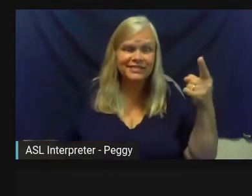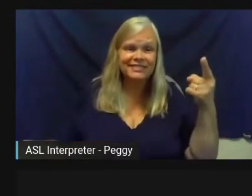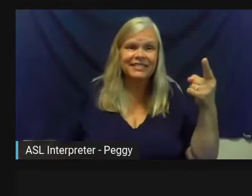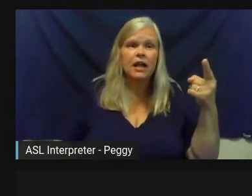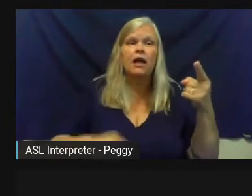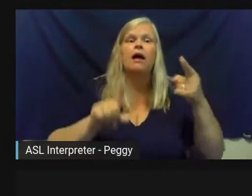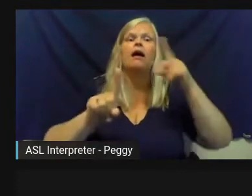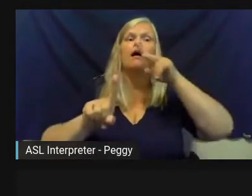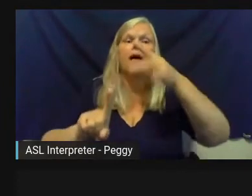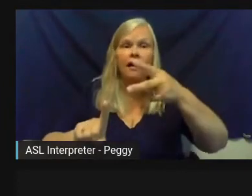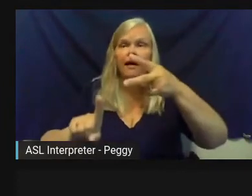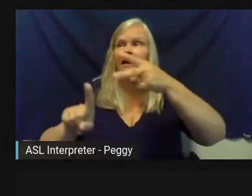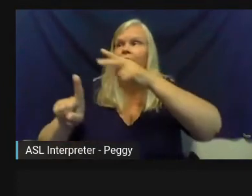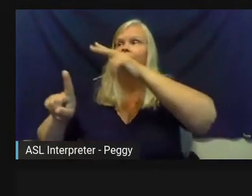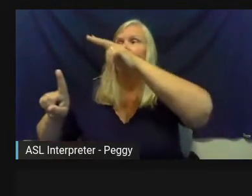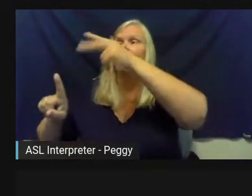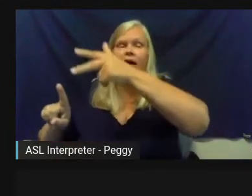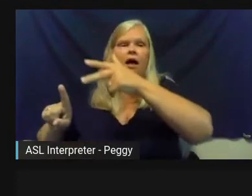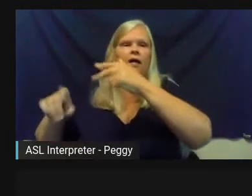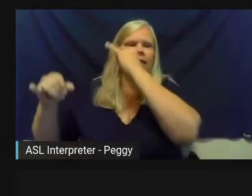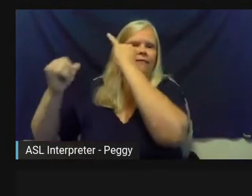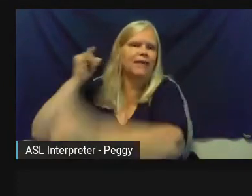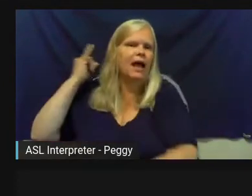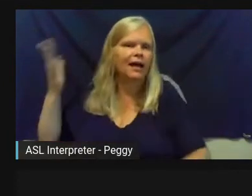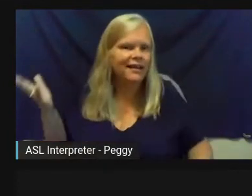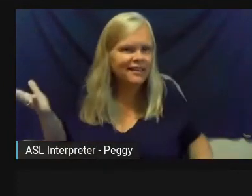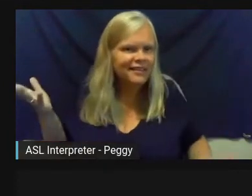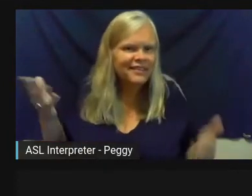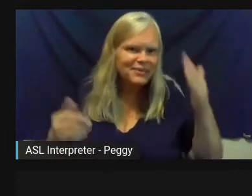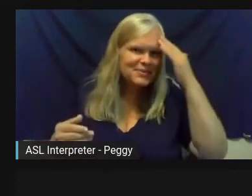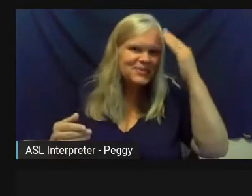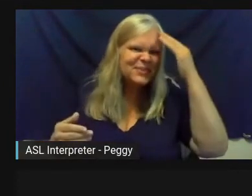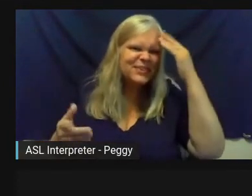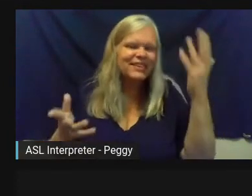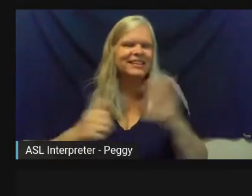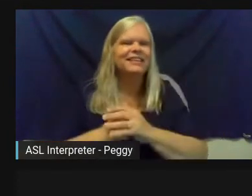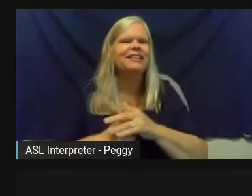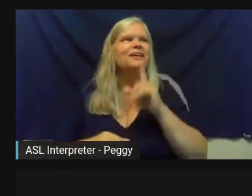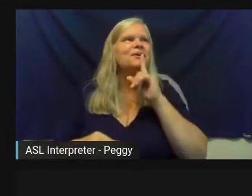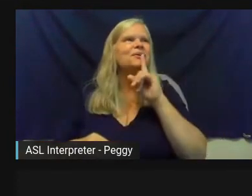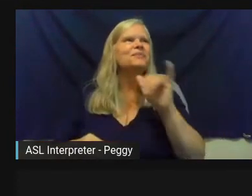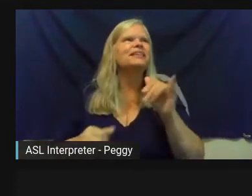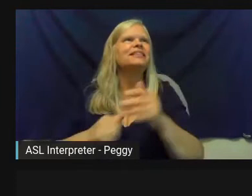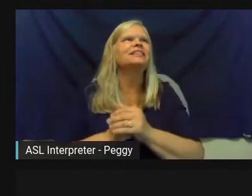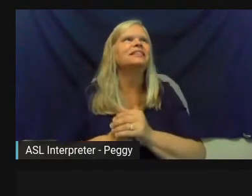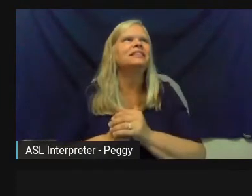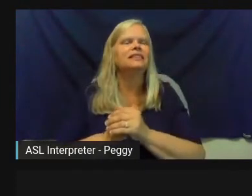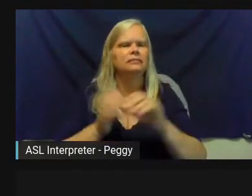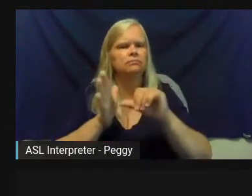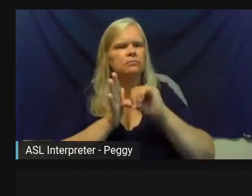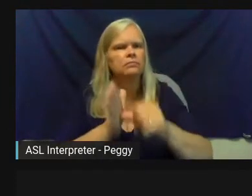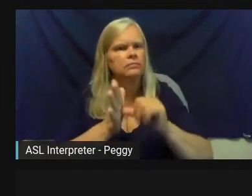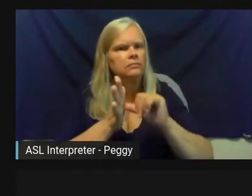But I think also just really emphasizing the relational